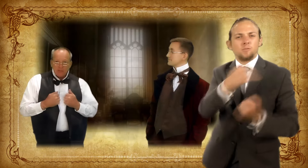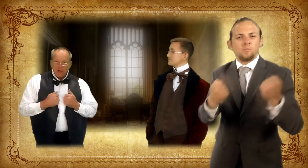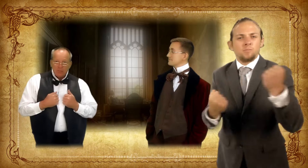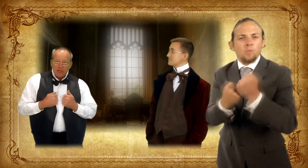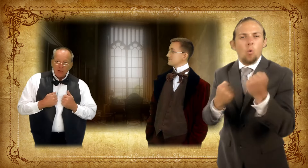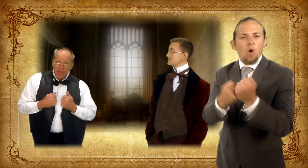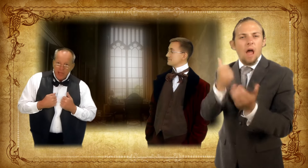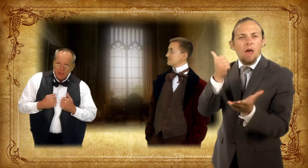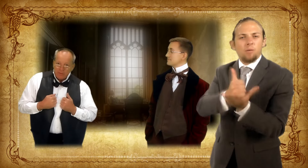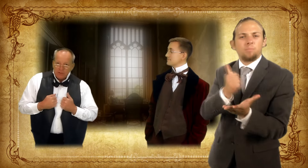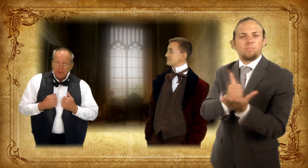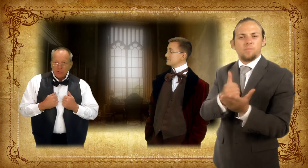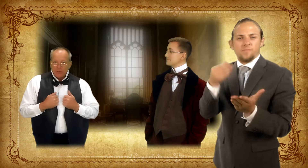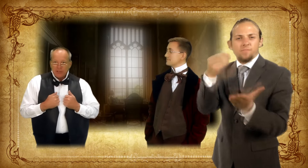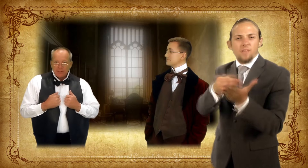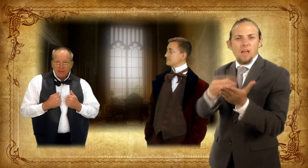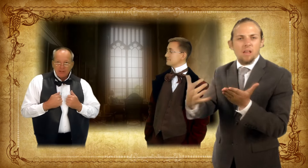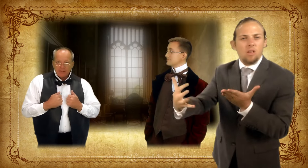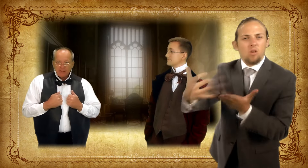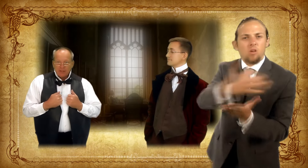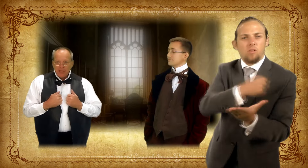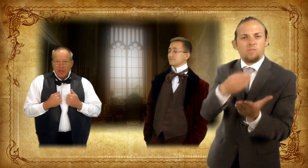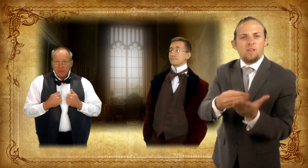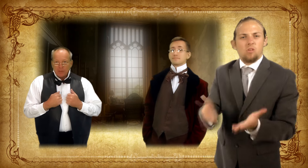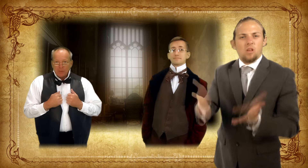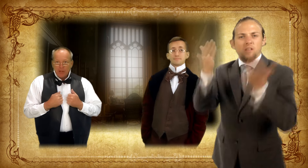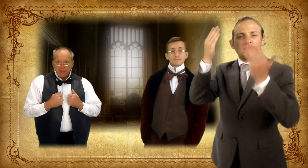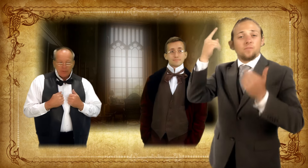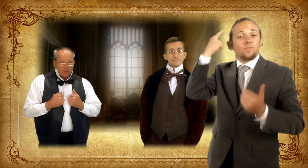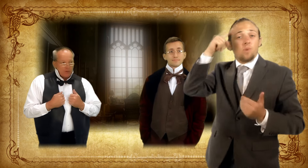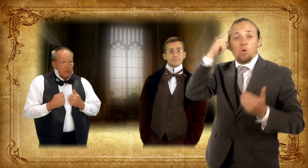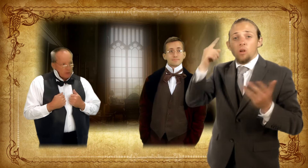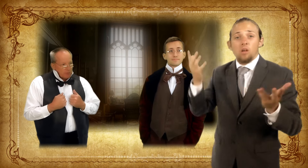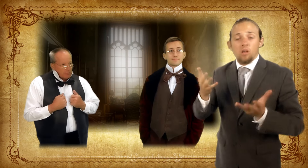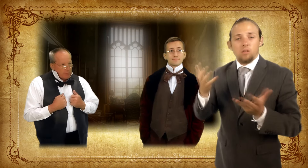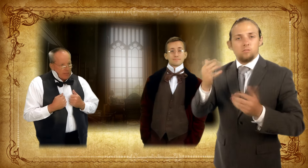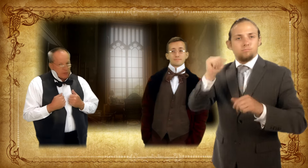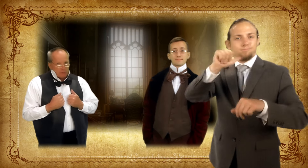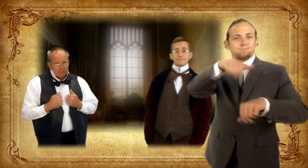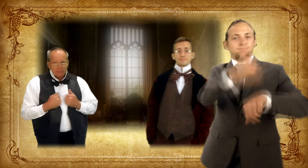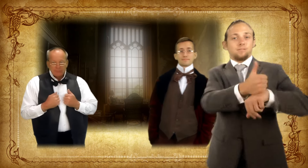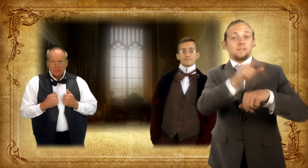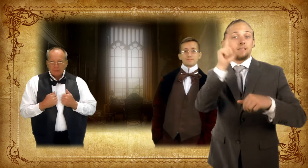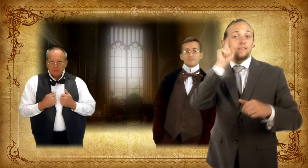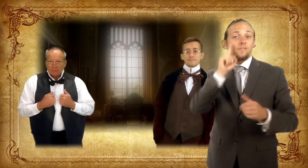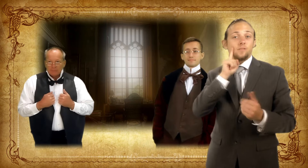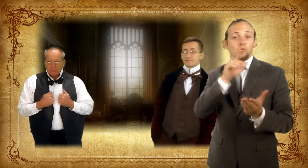Dr. Cogswell asked his friends to help him raise funds for the school and send Thomas to Europe